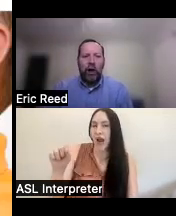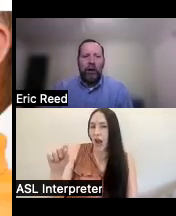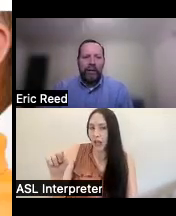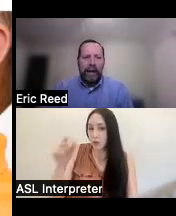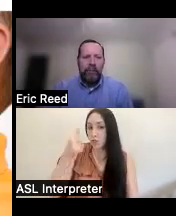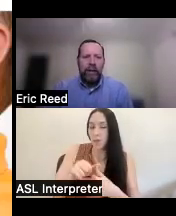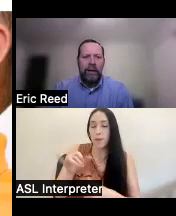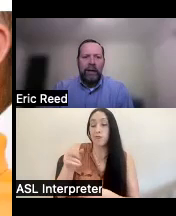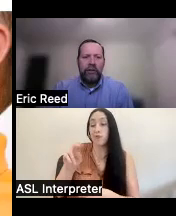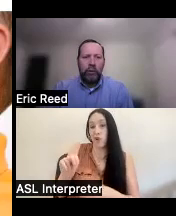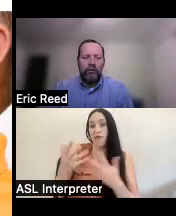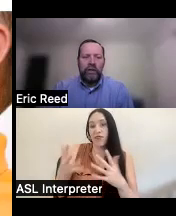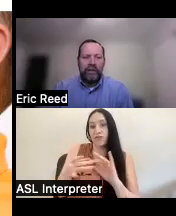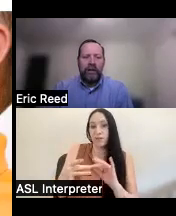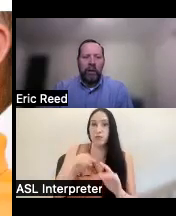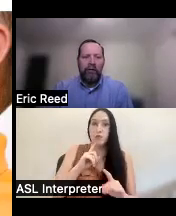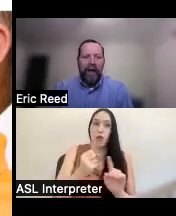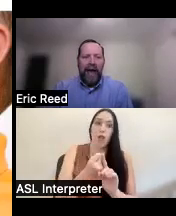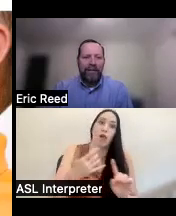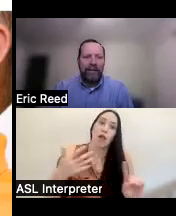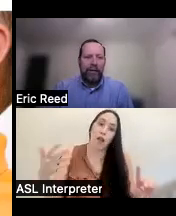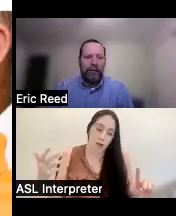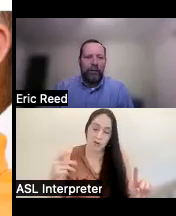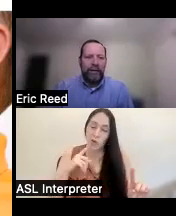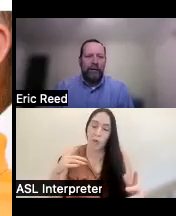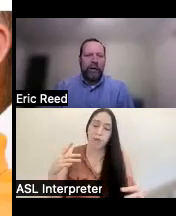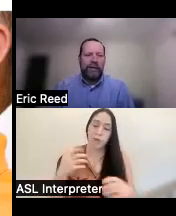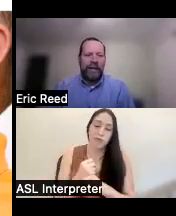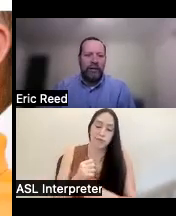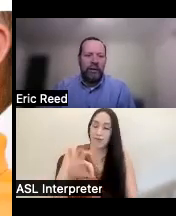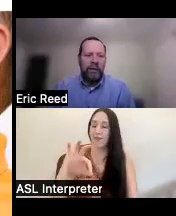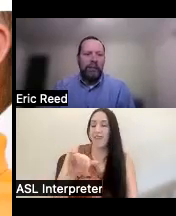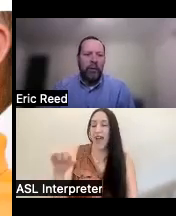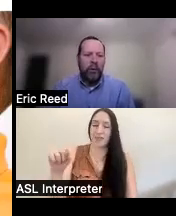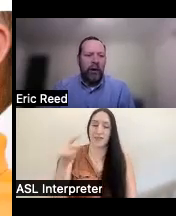long name uh so we'll just stick with fast uh through the rest of the presentation but we